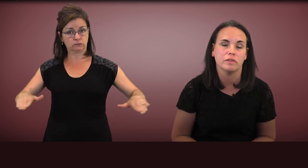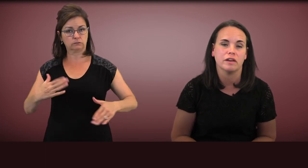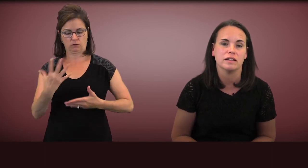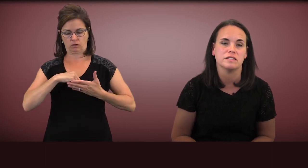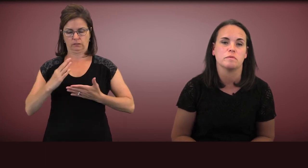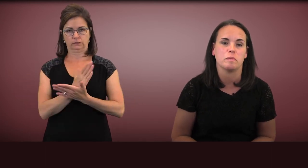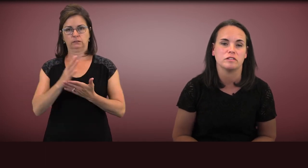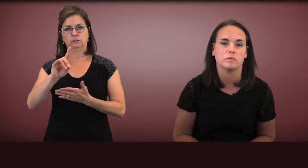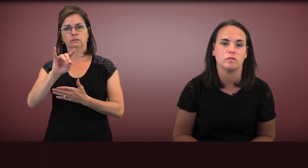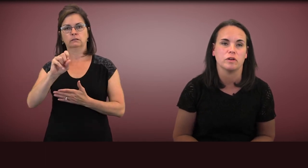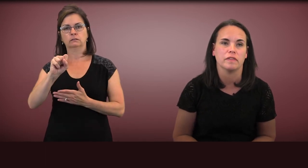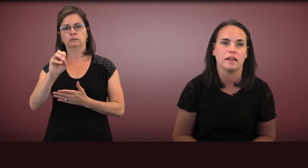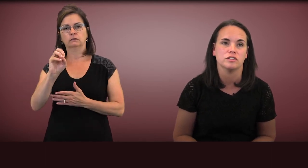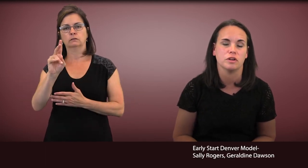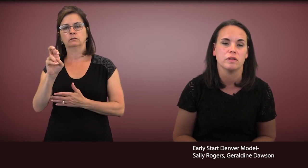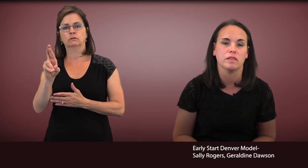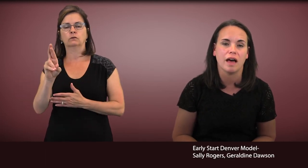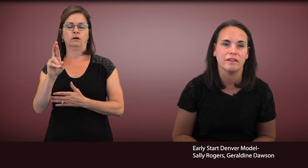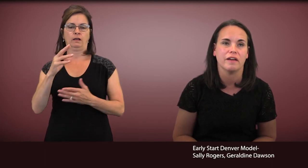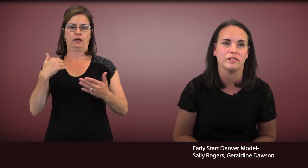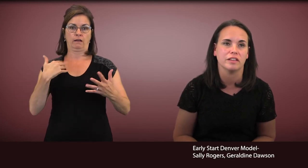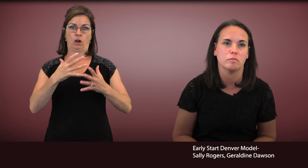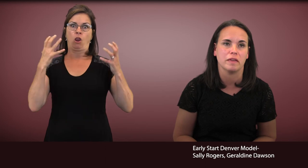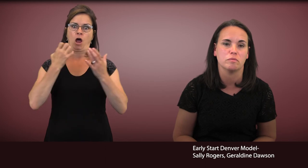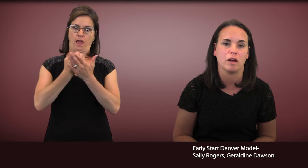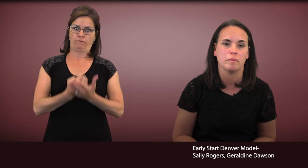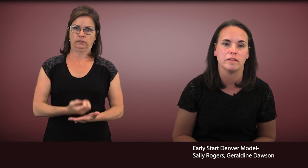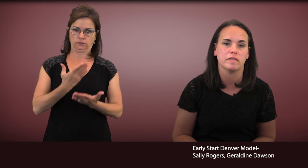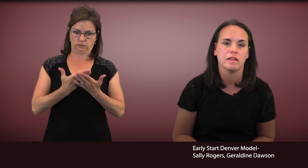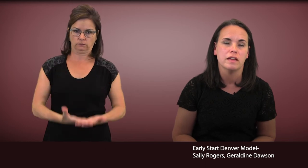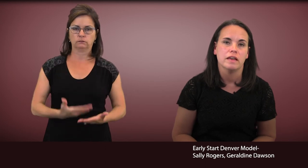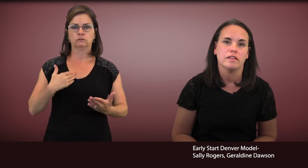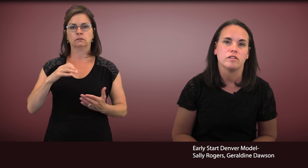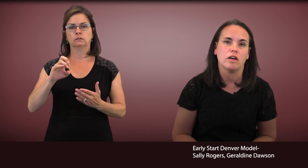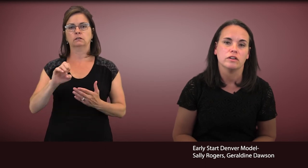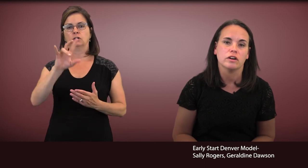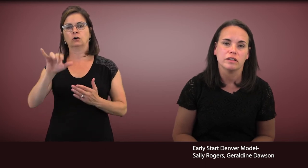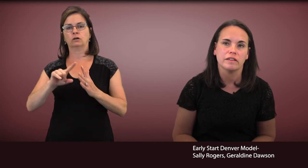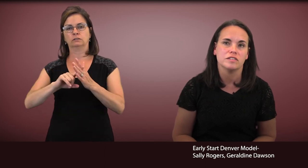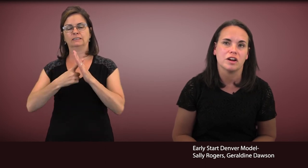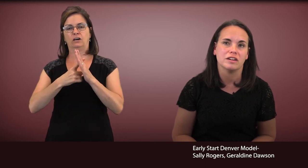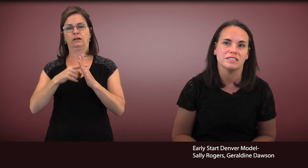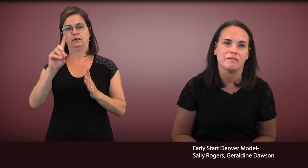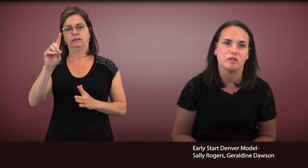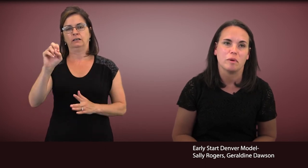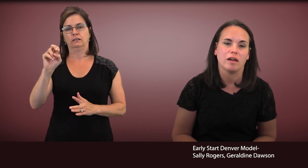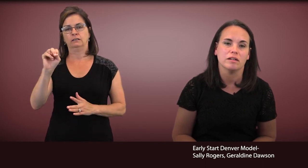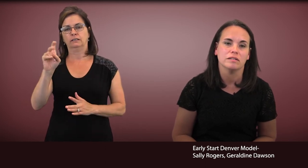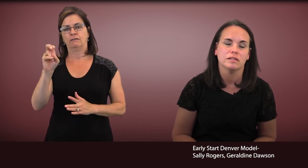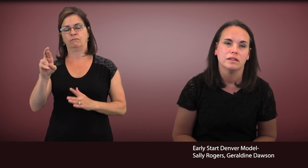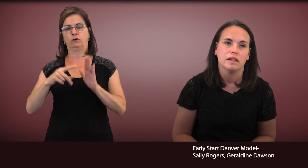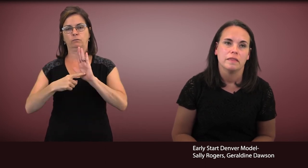with an autism spectrum disorder that has shown a lot of evidence-based promise. It's called Early Start Denver Model.